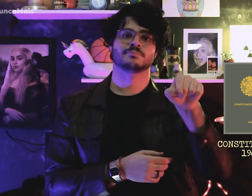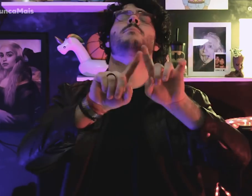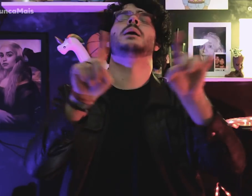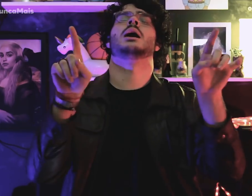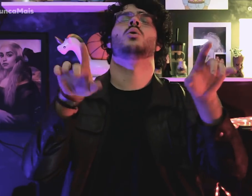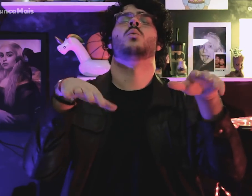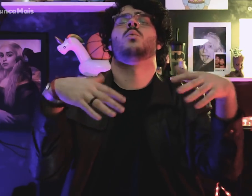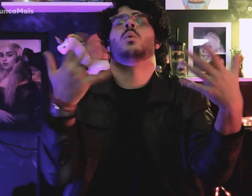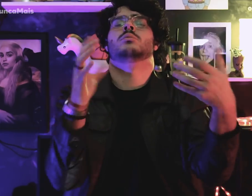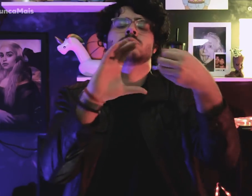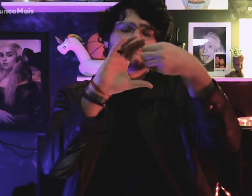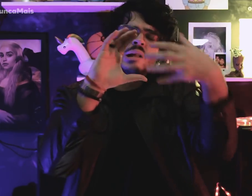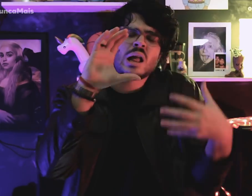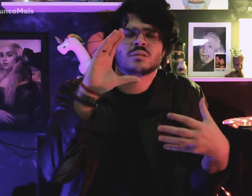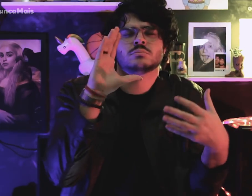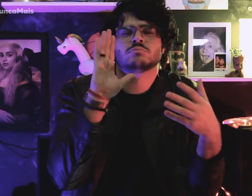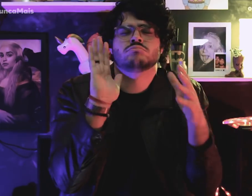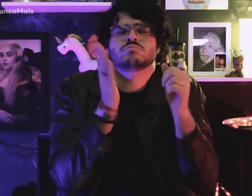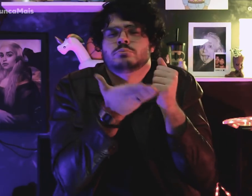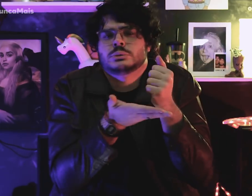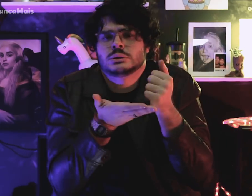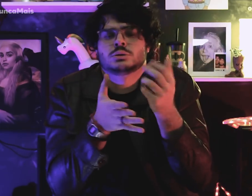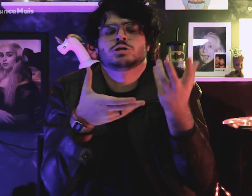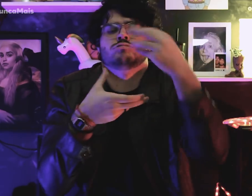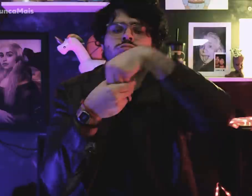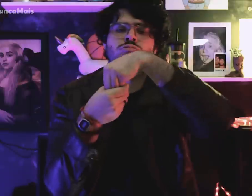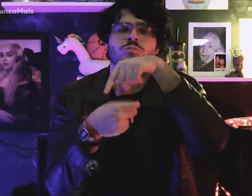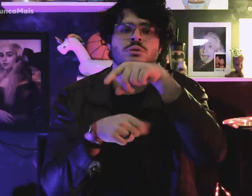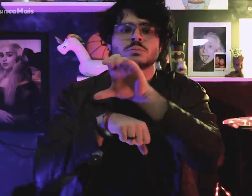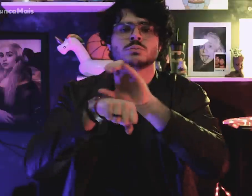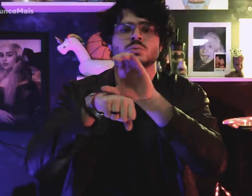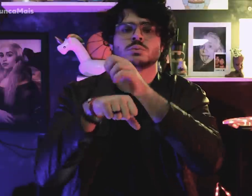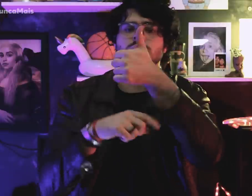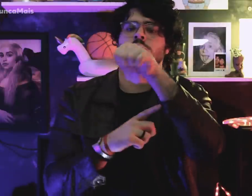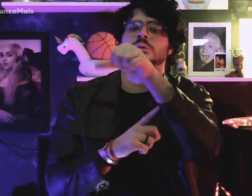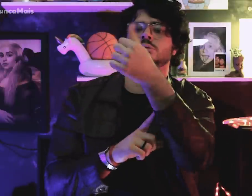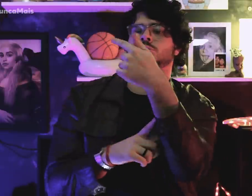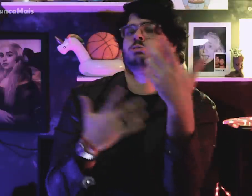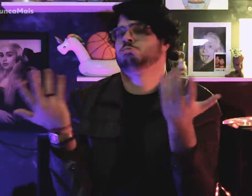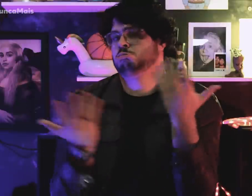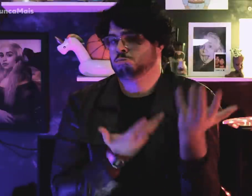But what are the basic characteristics of the 1967 Federal Constitution?